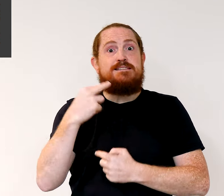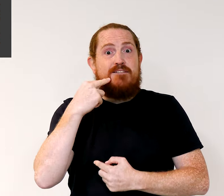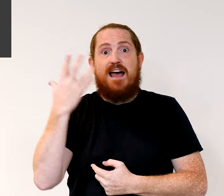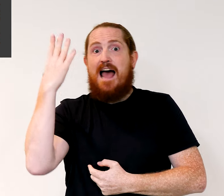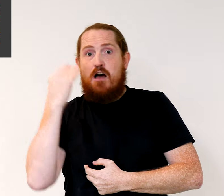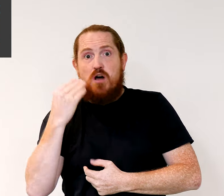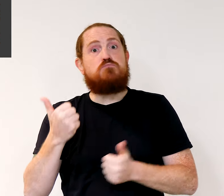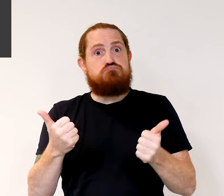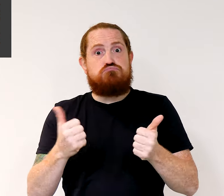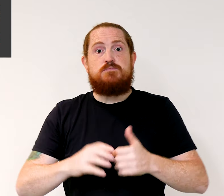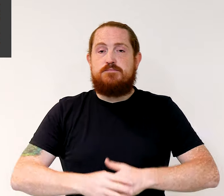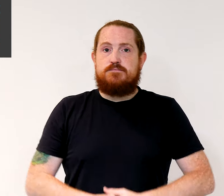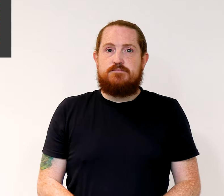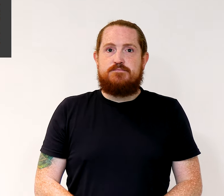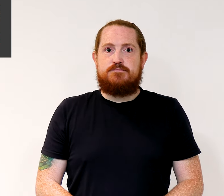all performances may be enjoyable for deaf or hard of hearing audiences.